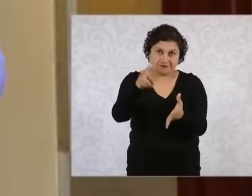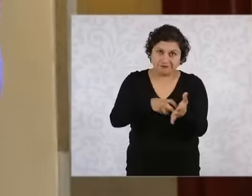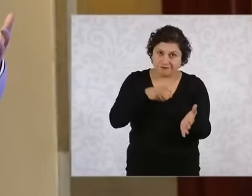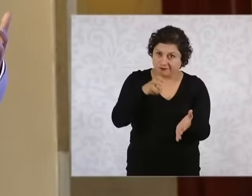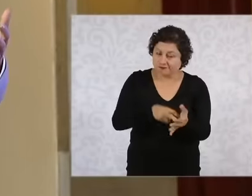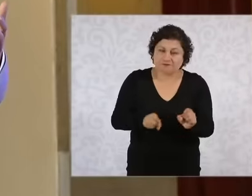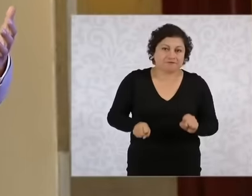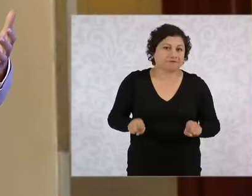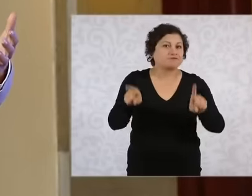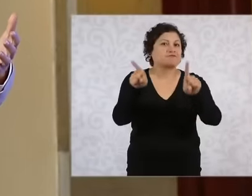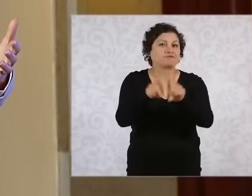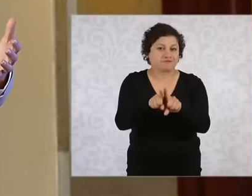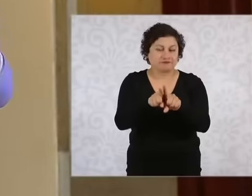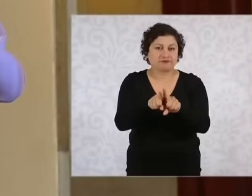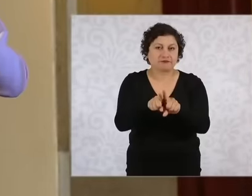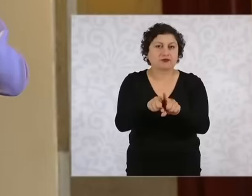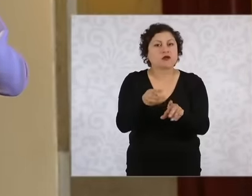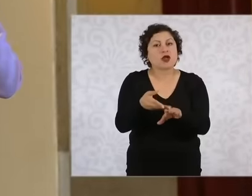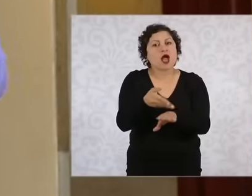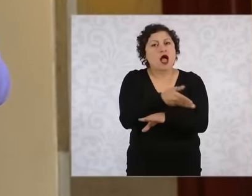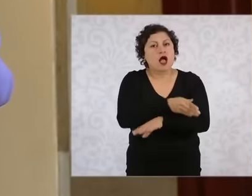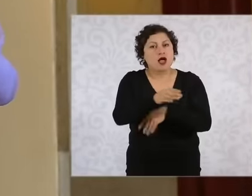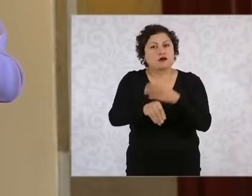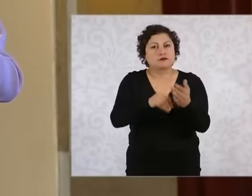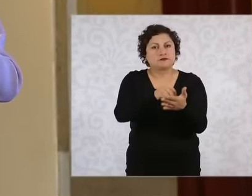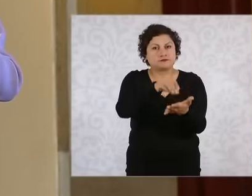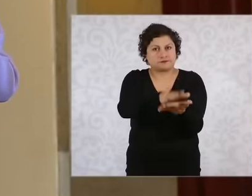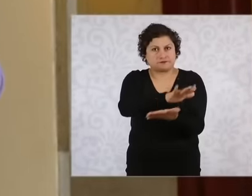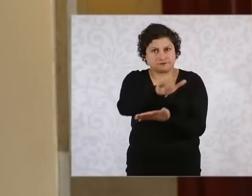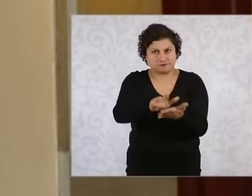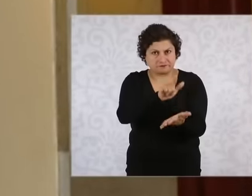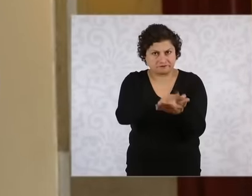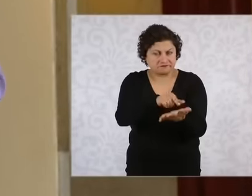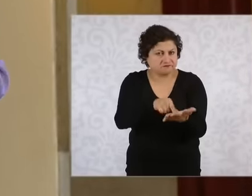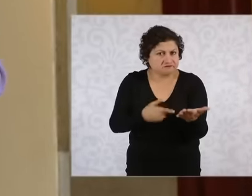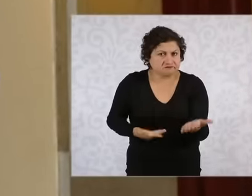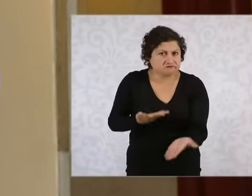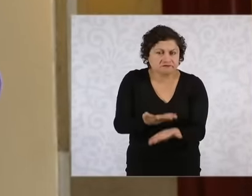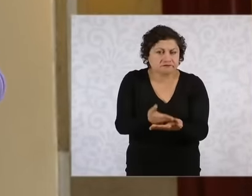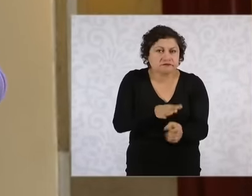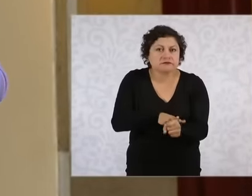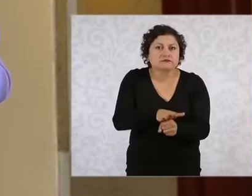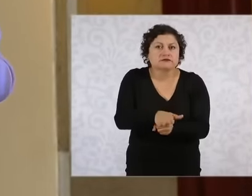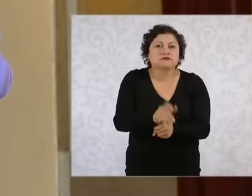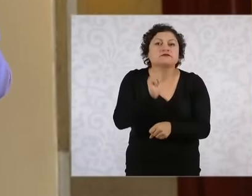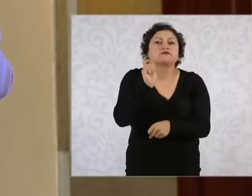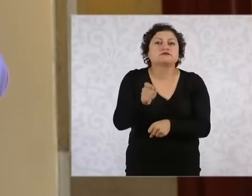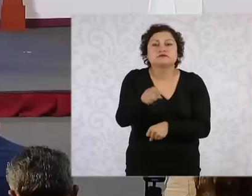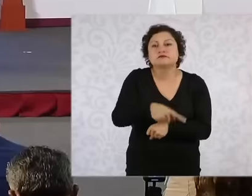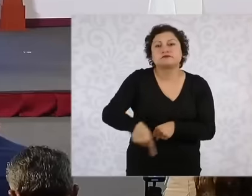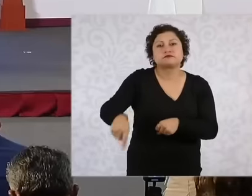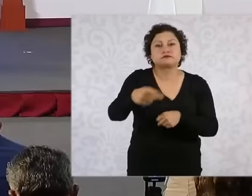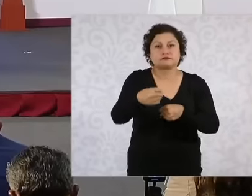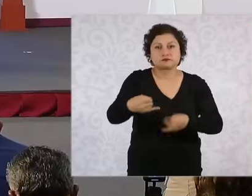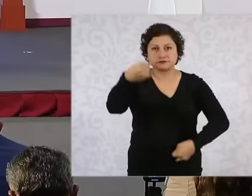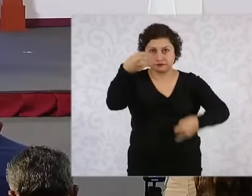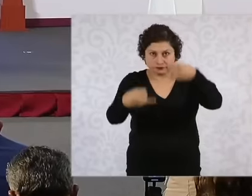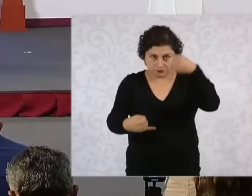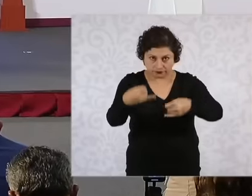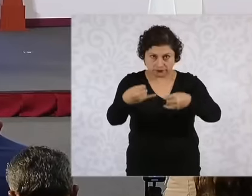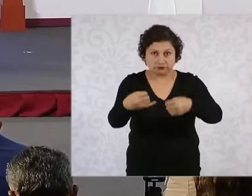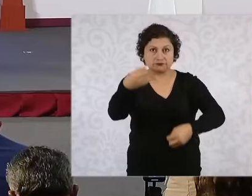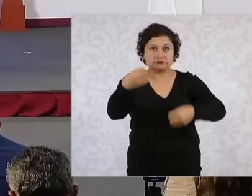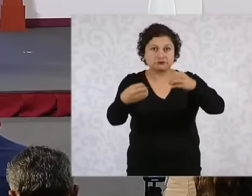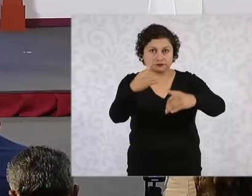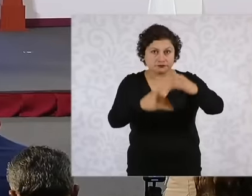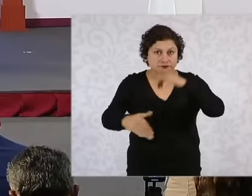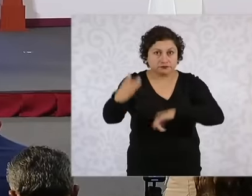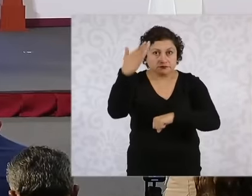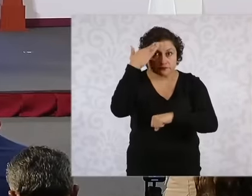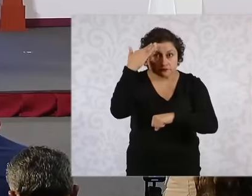in the reform to the judicial power essentially that judges, ministers, judges, magistrates,